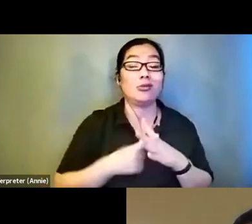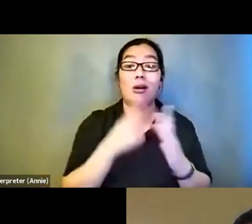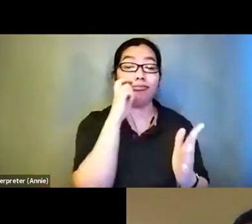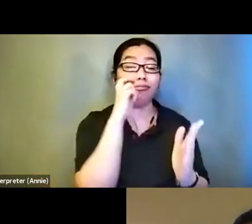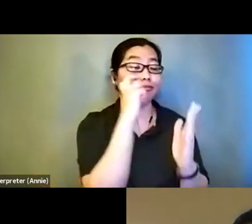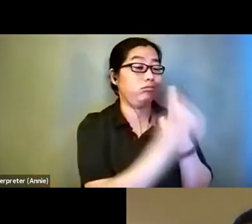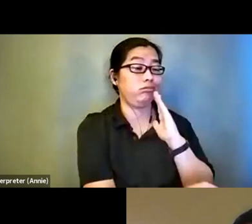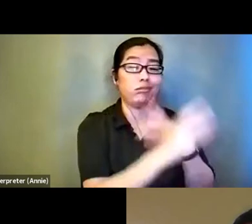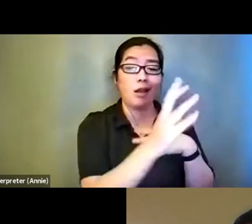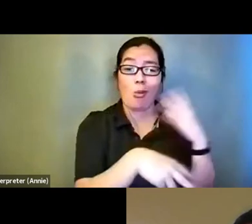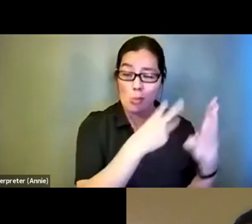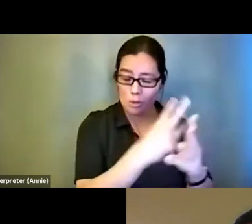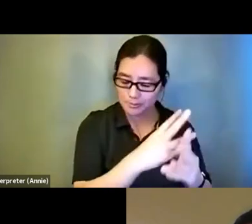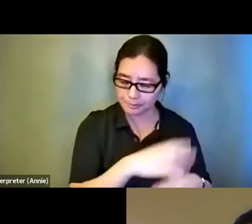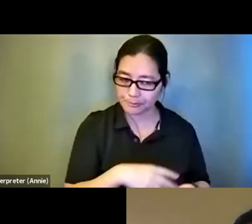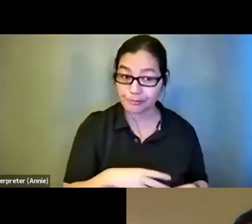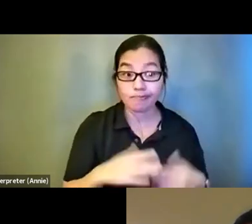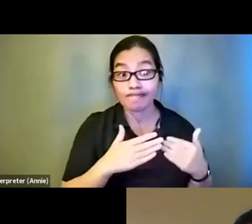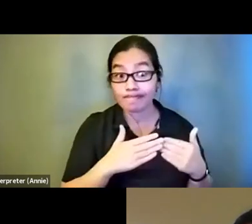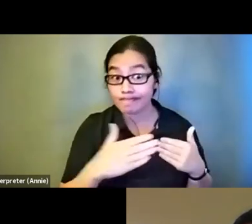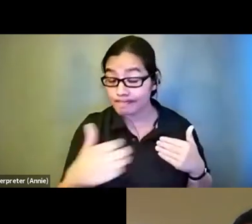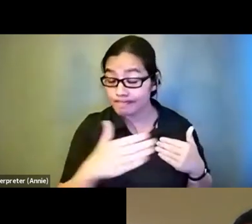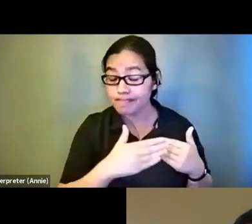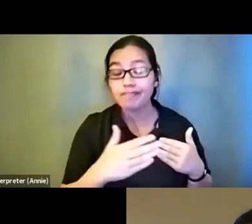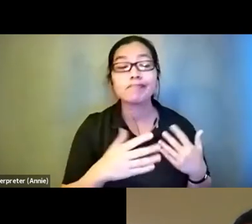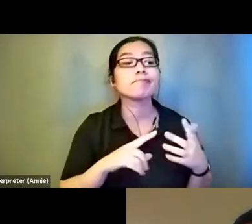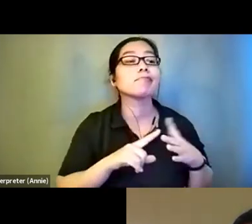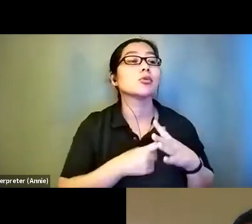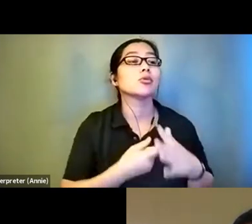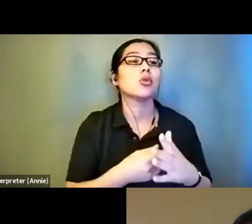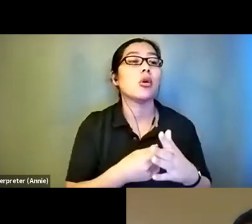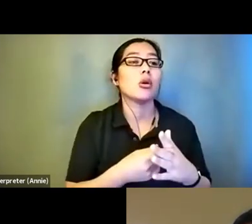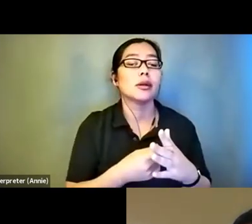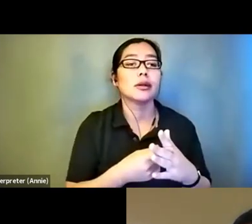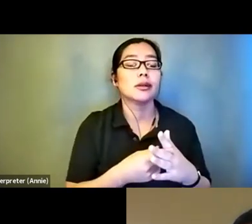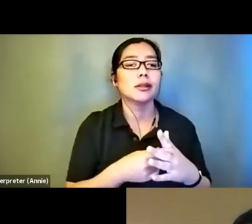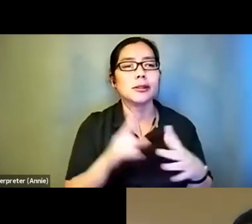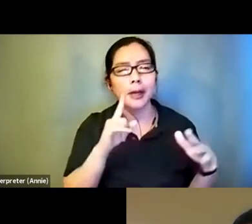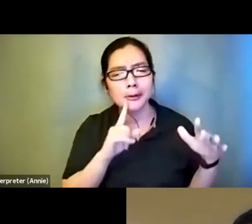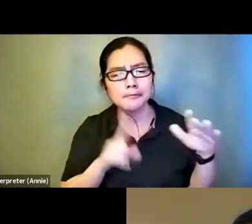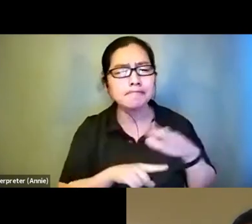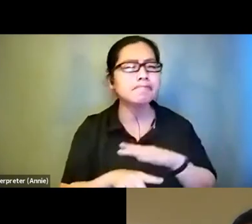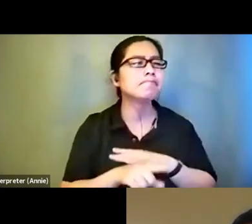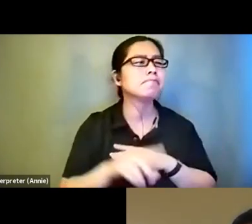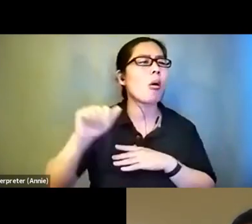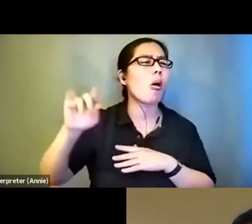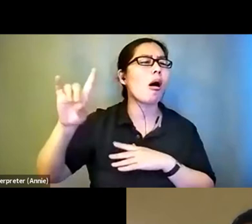From there, you know, I started exploring audio as a medium. I started listening to some